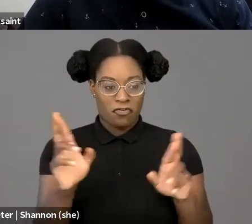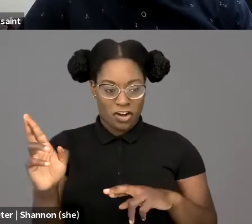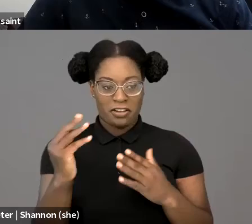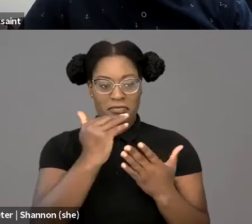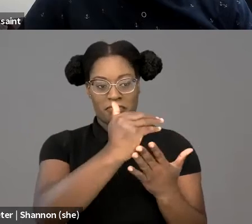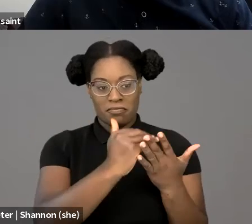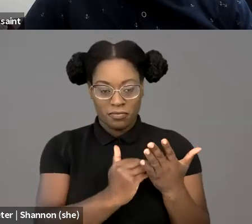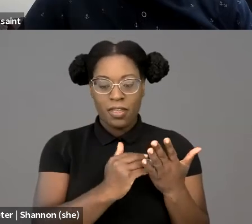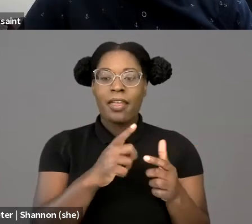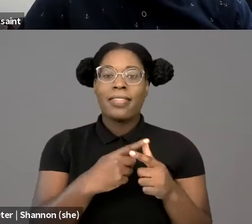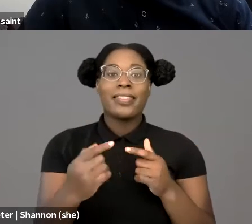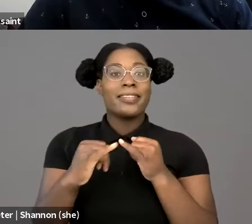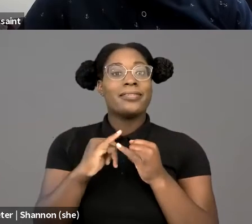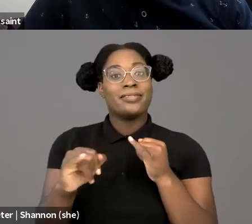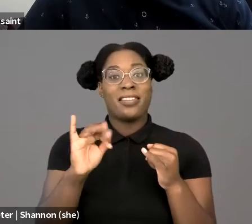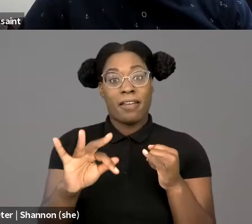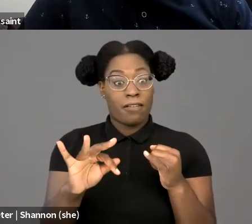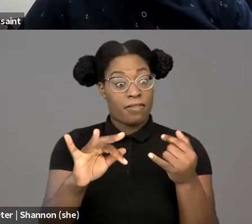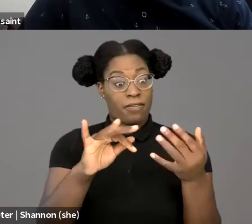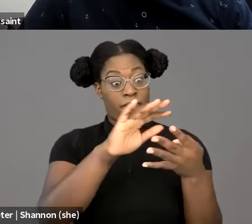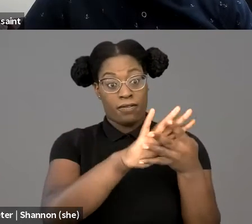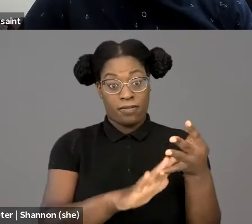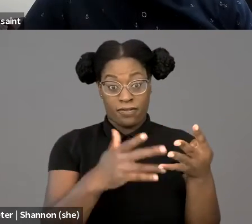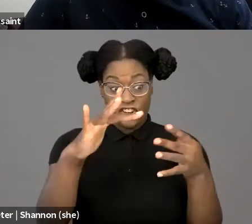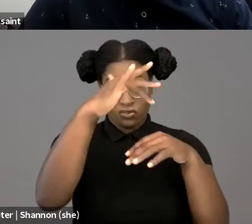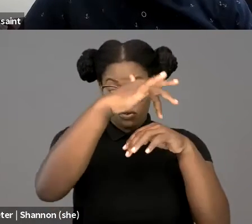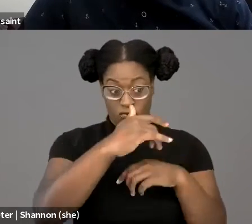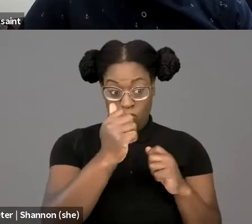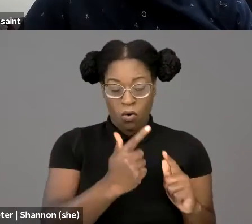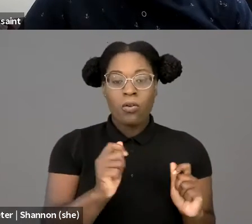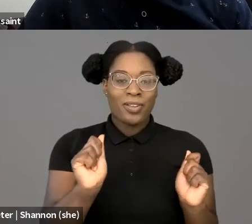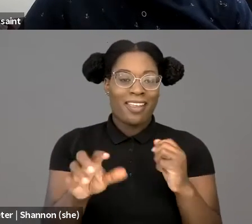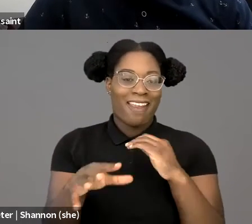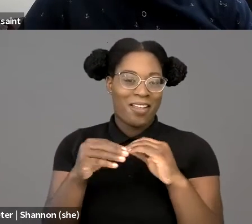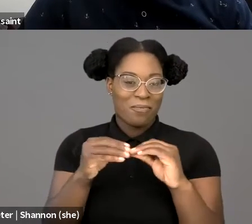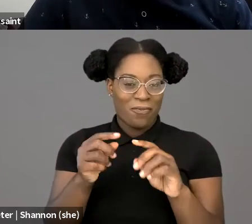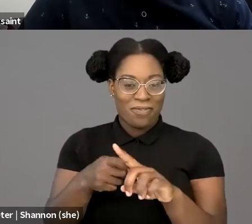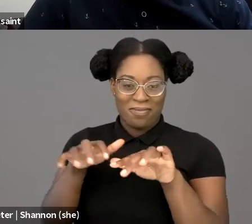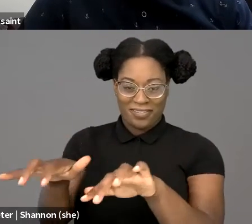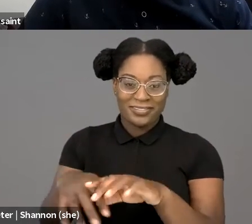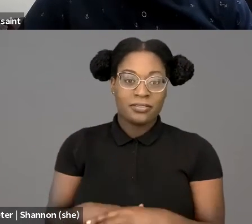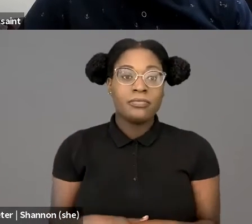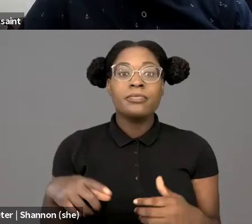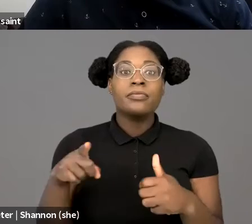we can always try and throw some other ones in from the audience, or if you'll have other things. So this first one, the first question here is about protesting,